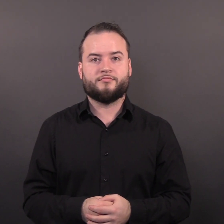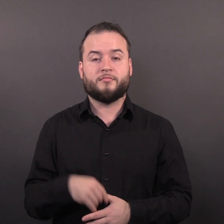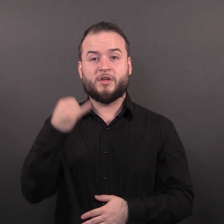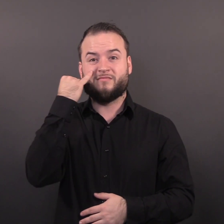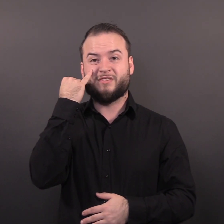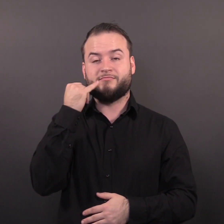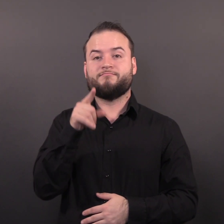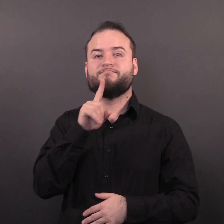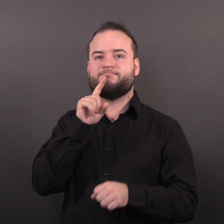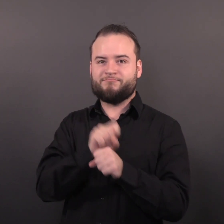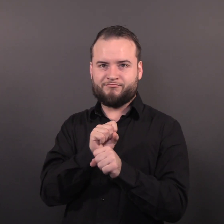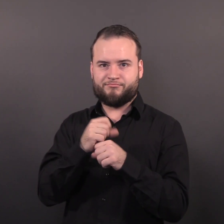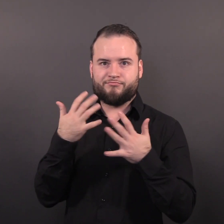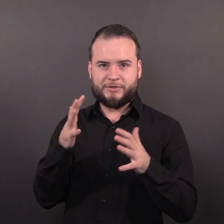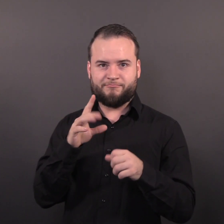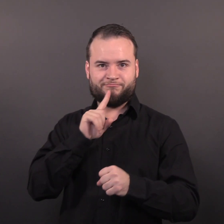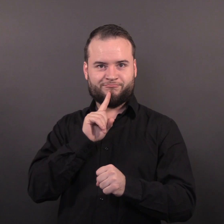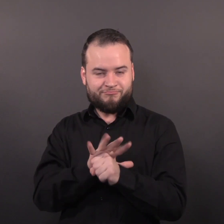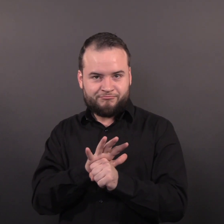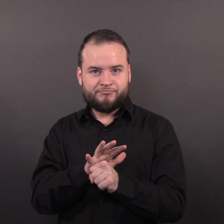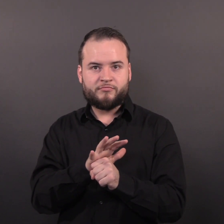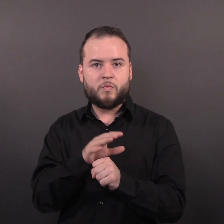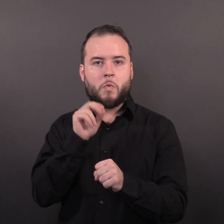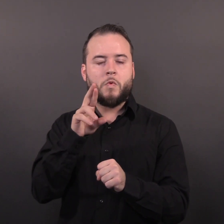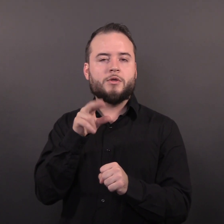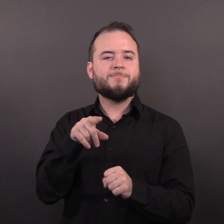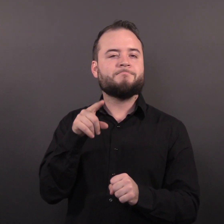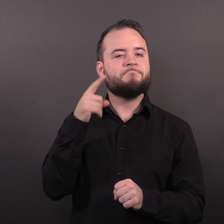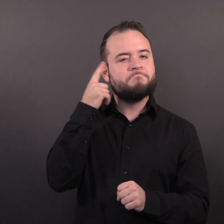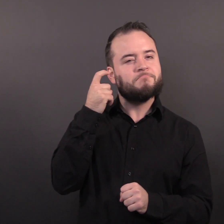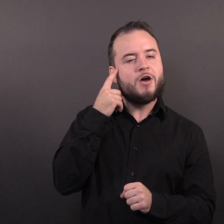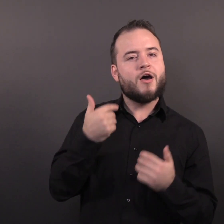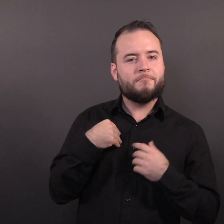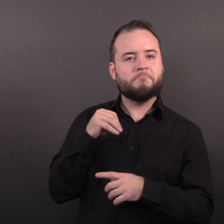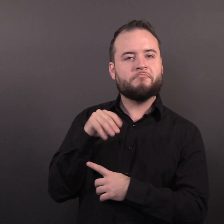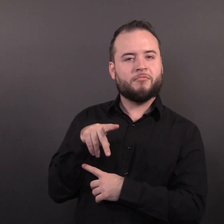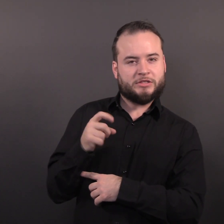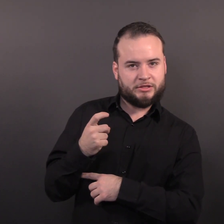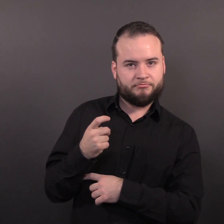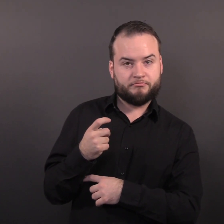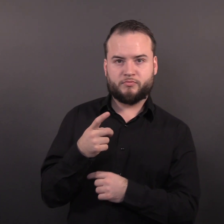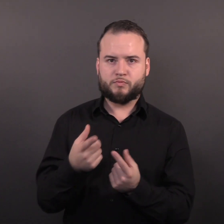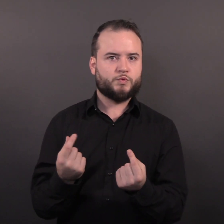If you have confirmed or suspected monkeypox: • Seek advice from your health